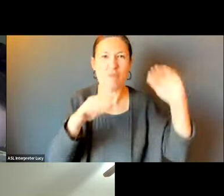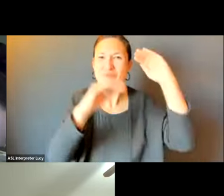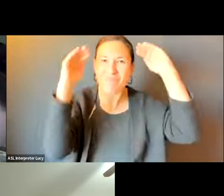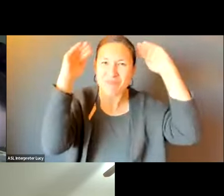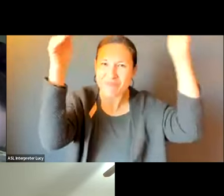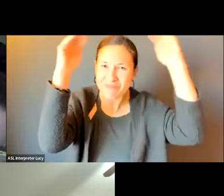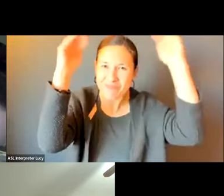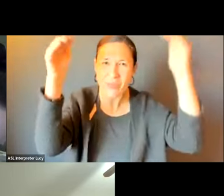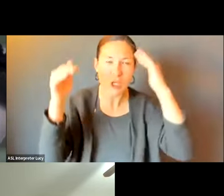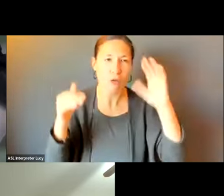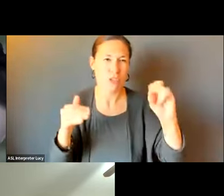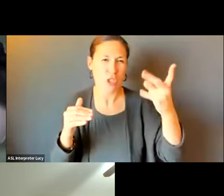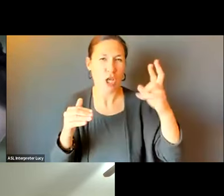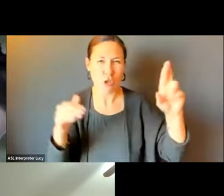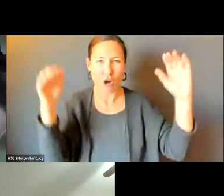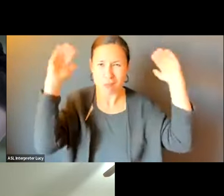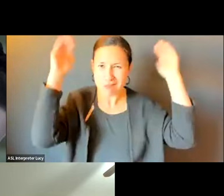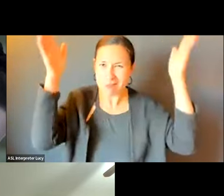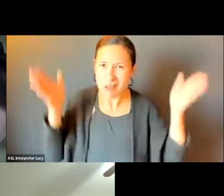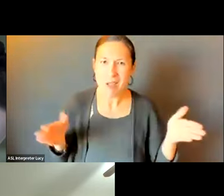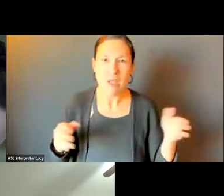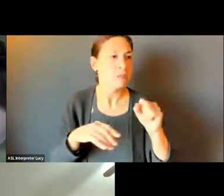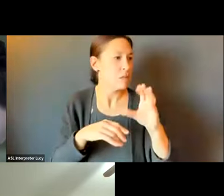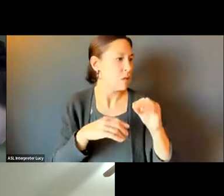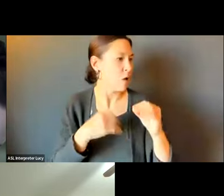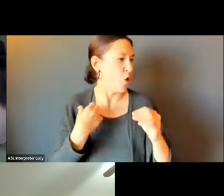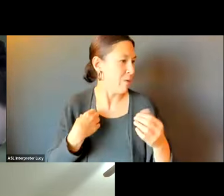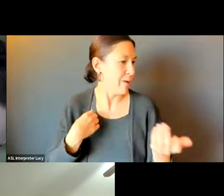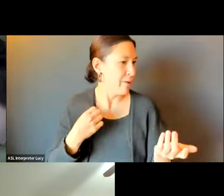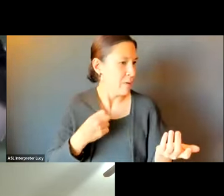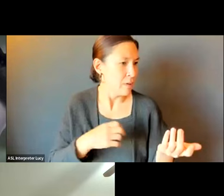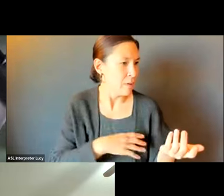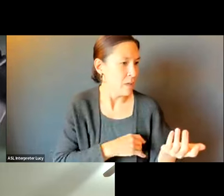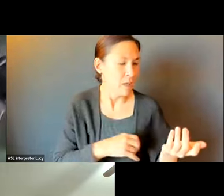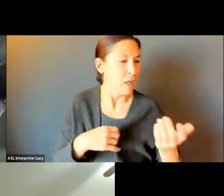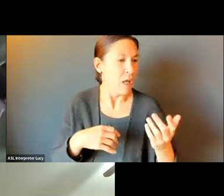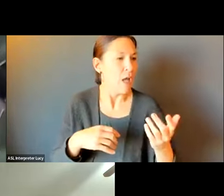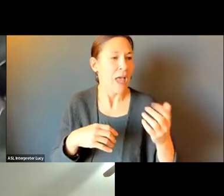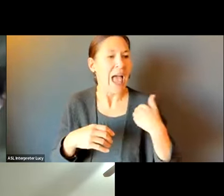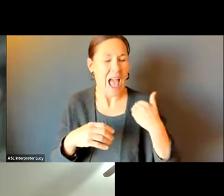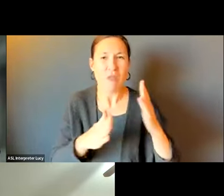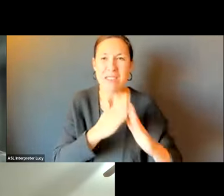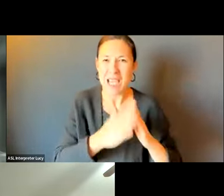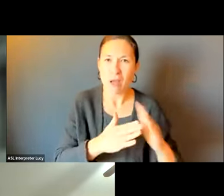FOR THE 650 BUS SHELTERS IN THE SYSTEM. OVER 50 PEOPLE THERE. PROBABLY ABOUT 10-20 DIFFERENT